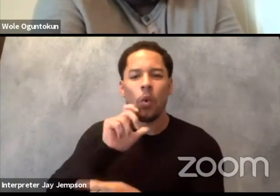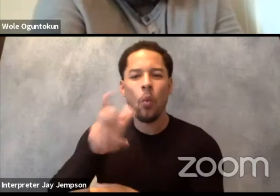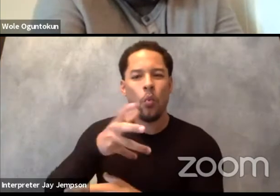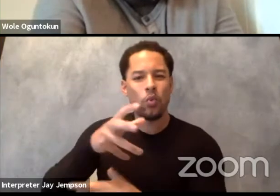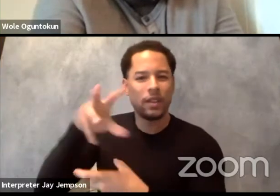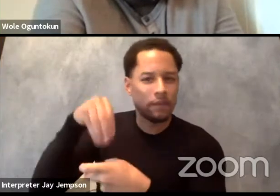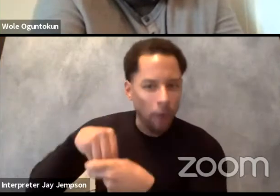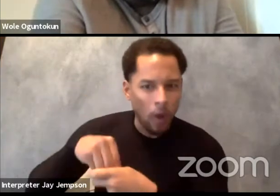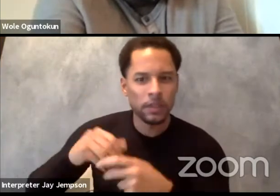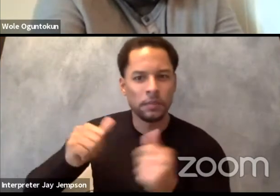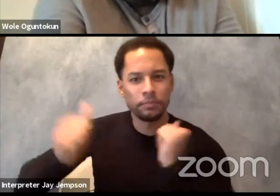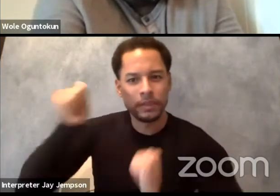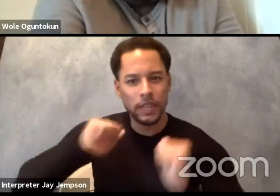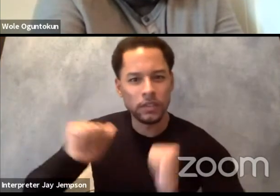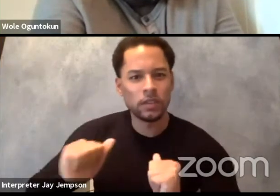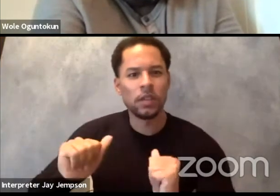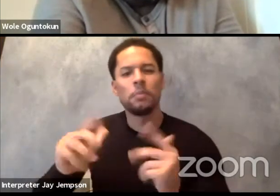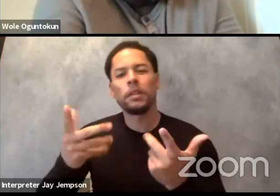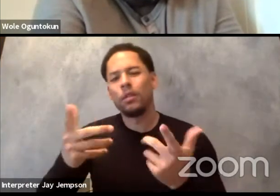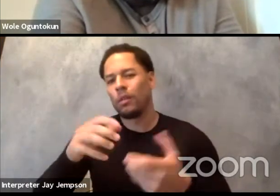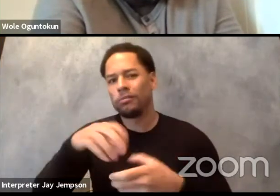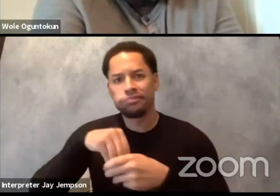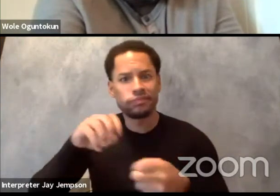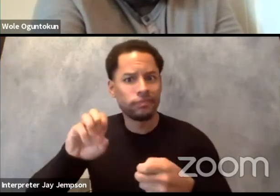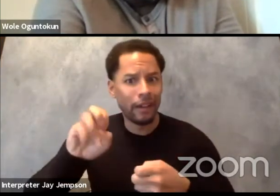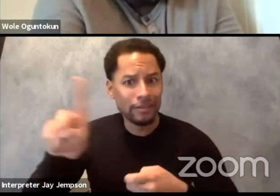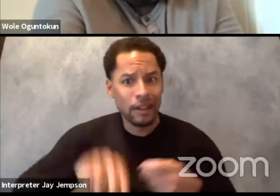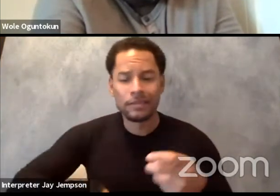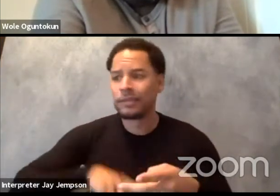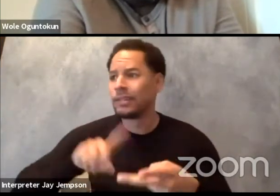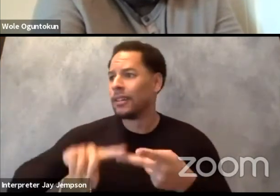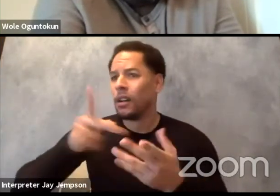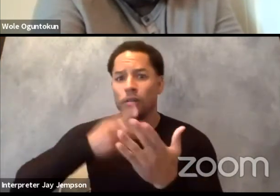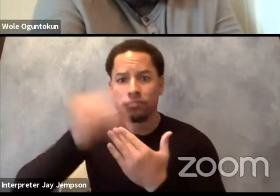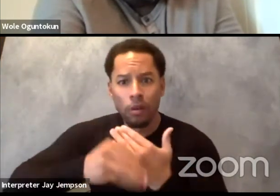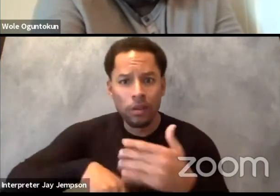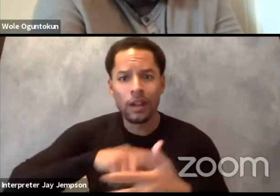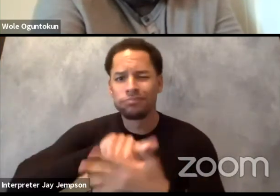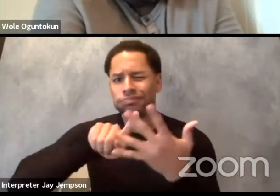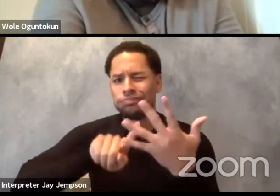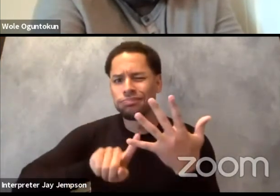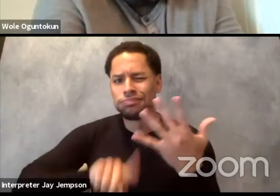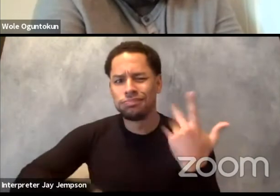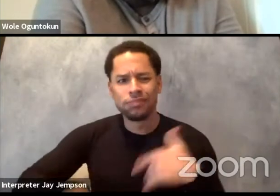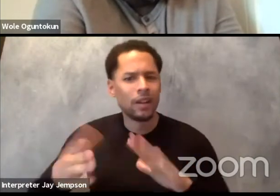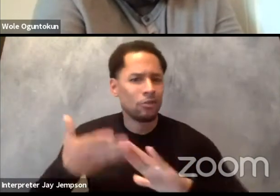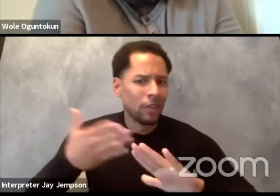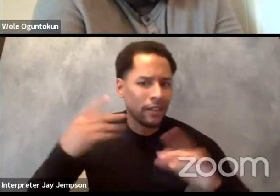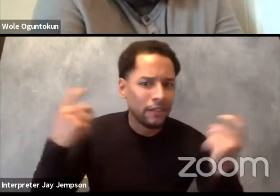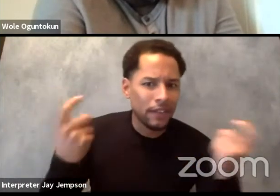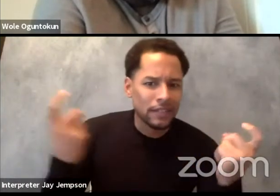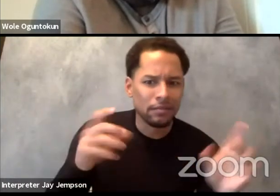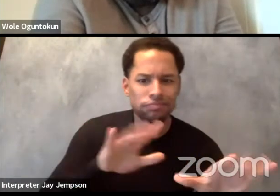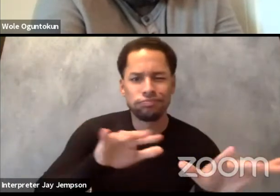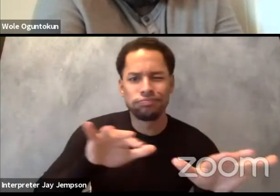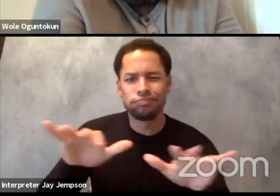of audience, education, programming, curating festivals and things like that. Those are the things you have also done,